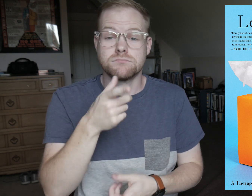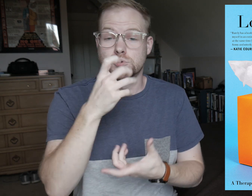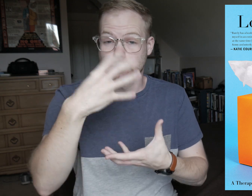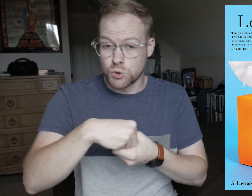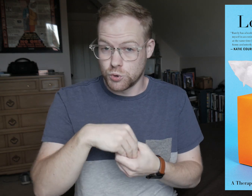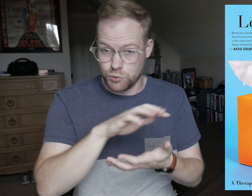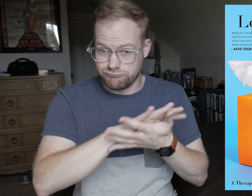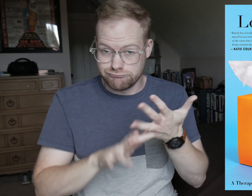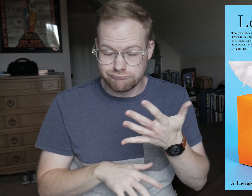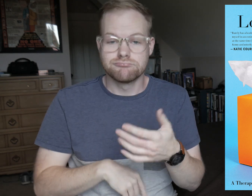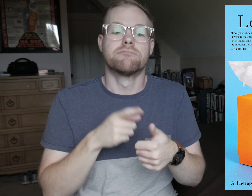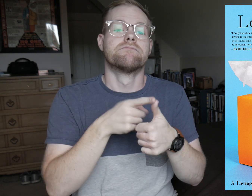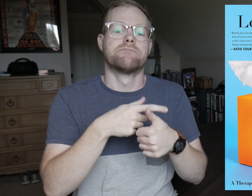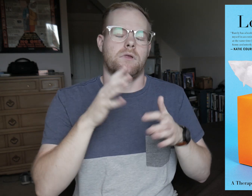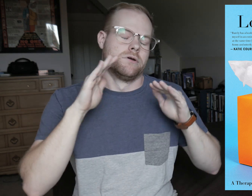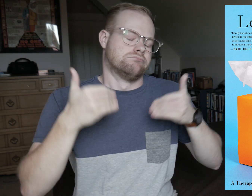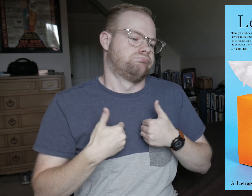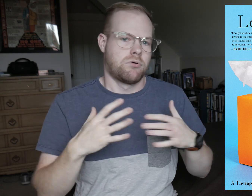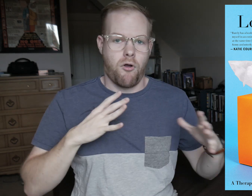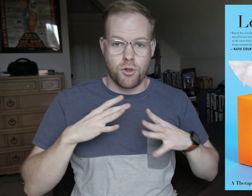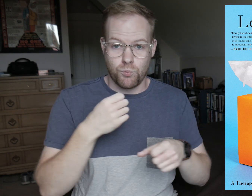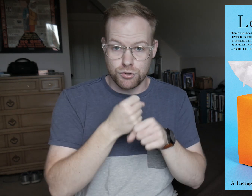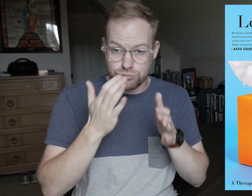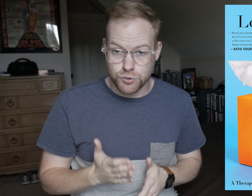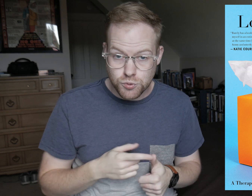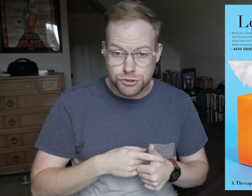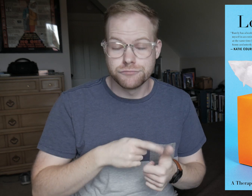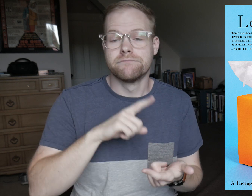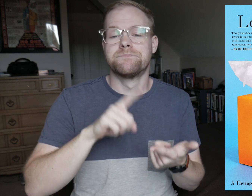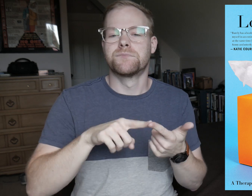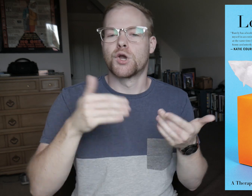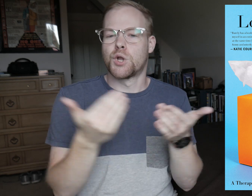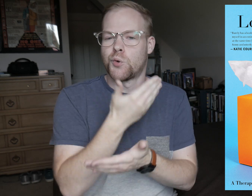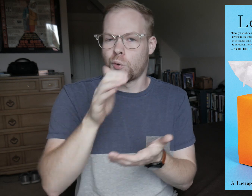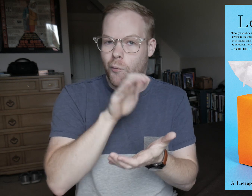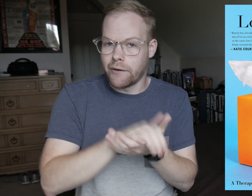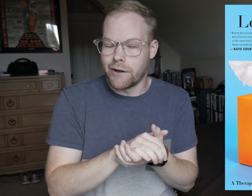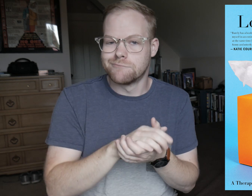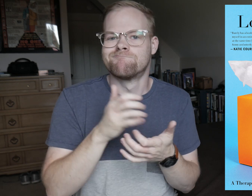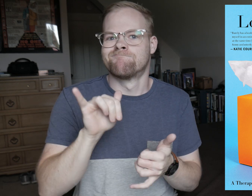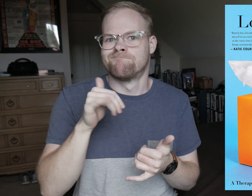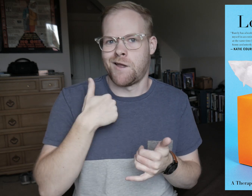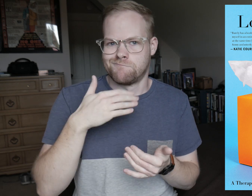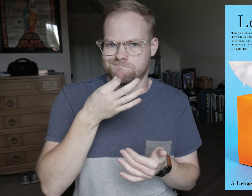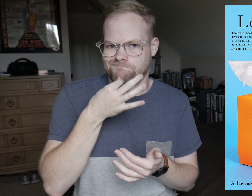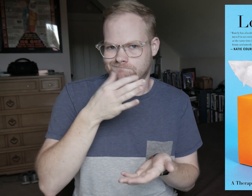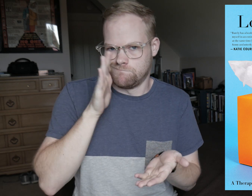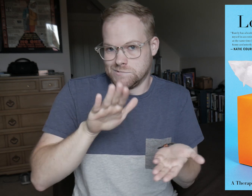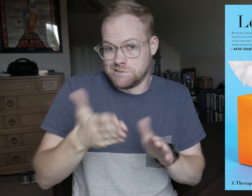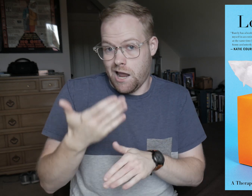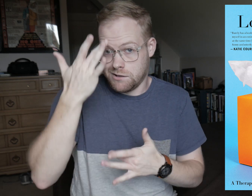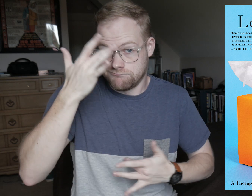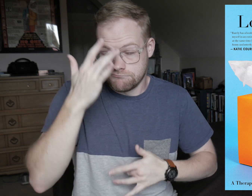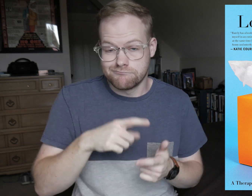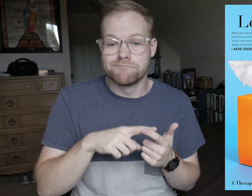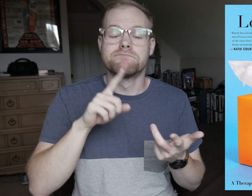who include a self-centered Hollywood producer, a newlywed with a terminal illness,